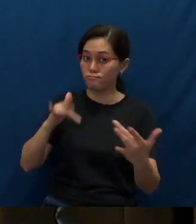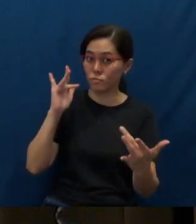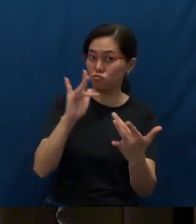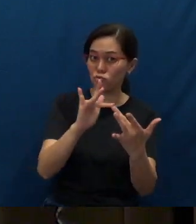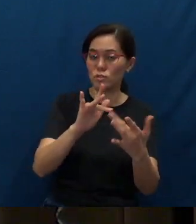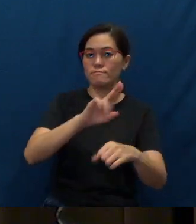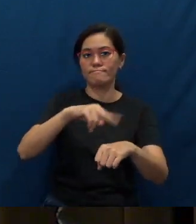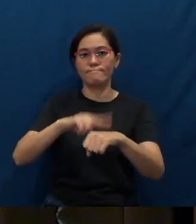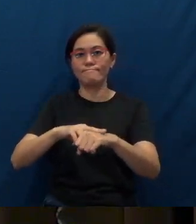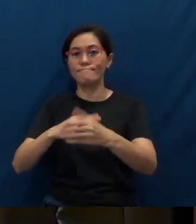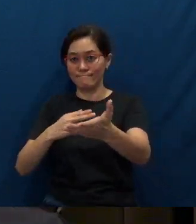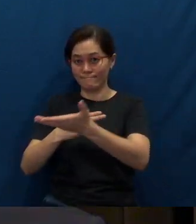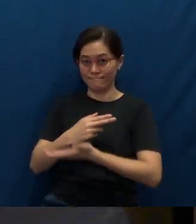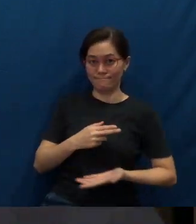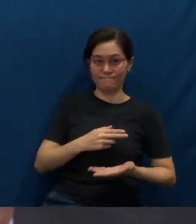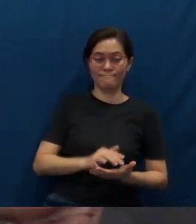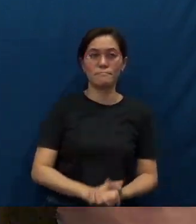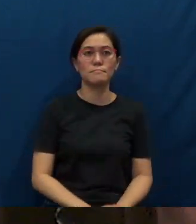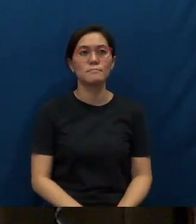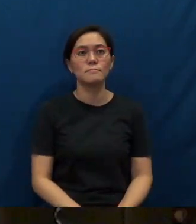(Elder Lawrence: Thank you.) You’re welcome.